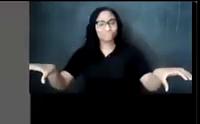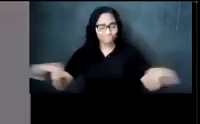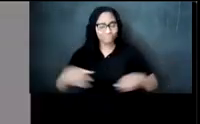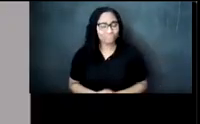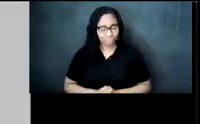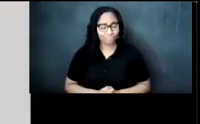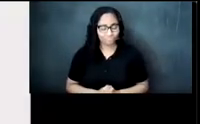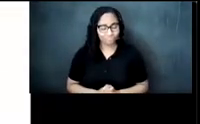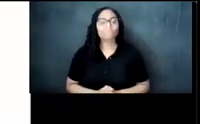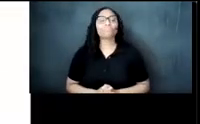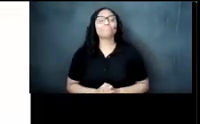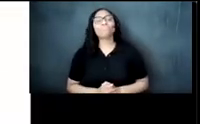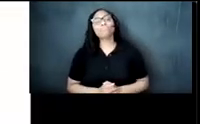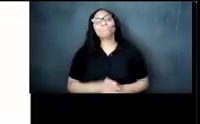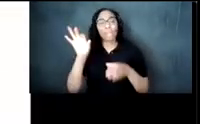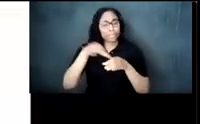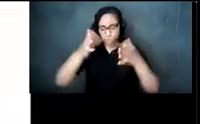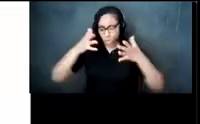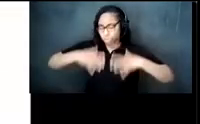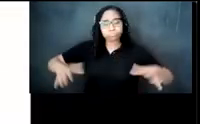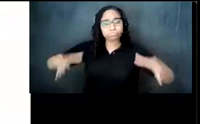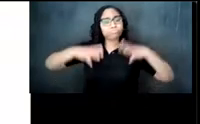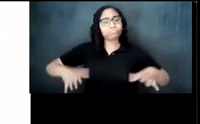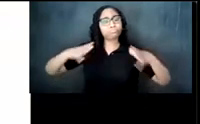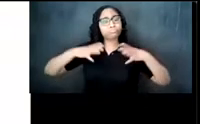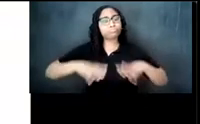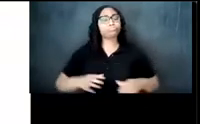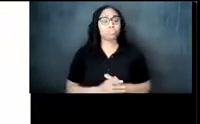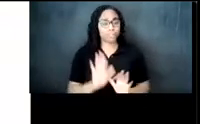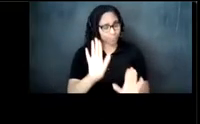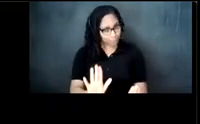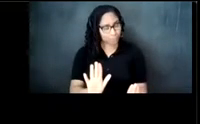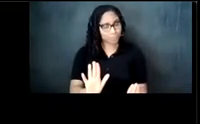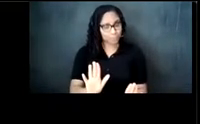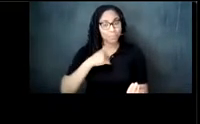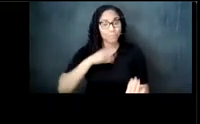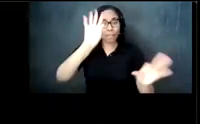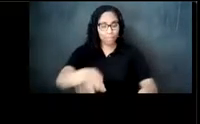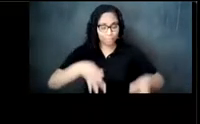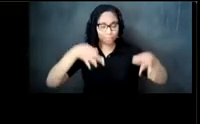when dressing for a tea party always remember to check the invitation first to determine how